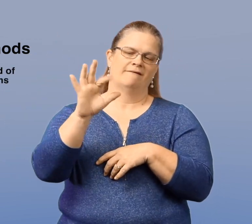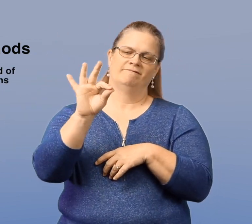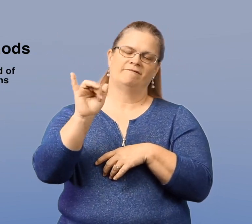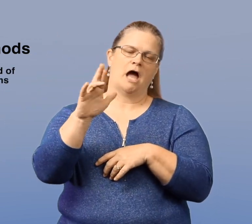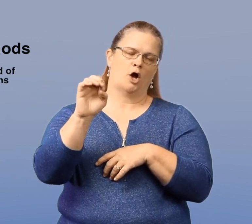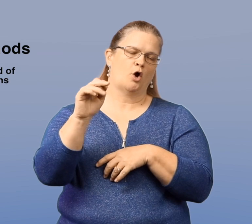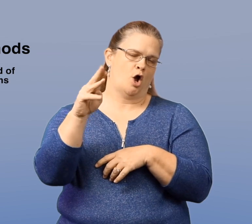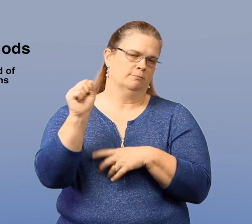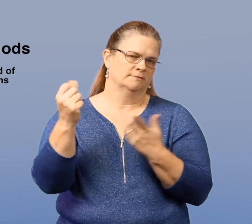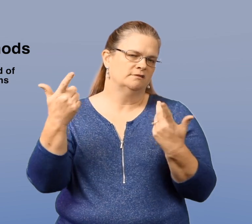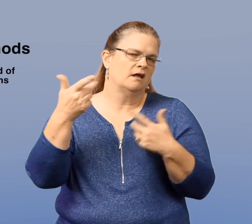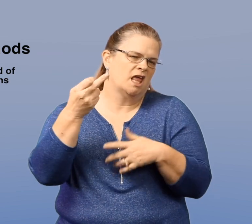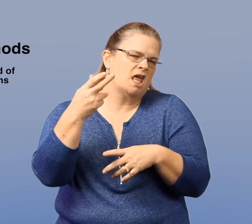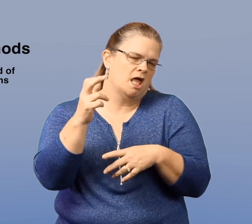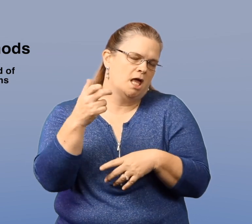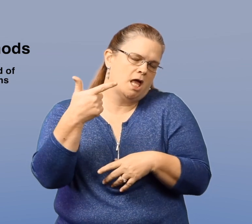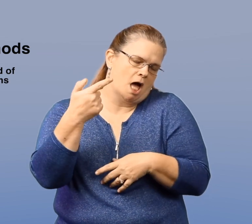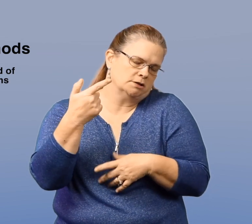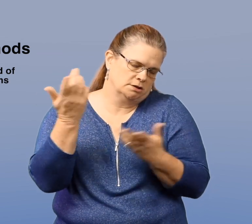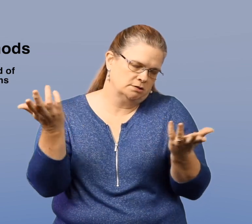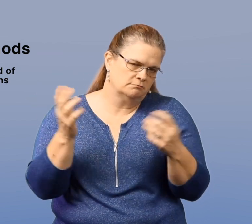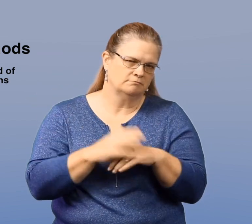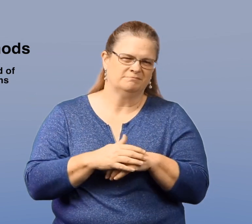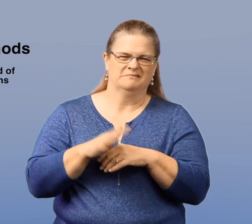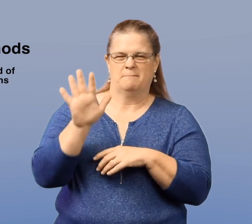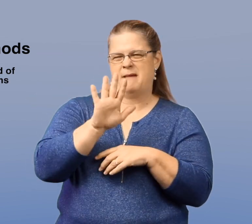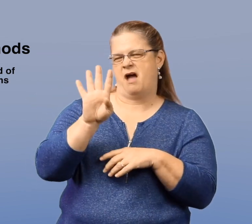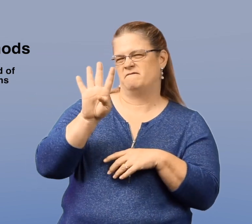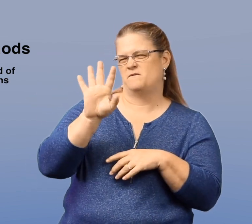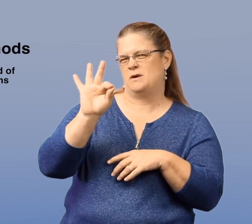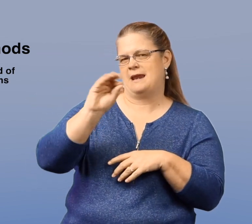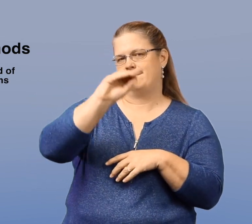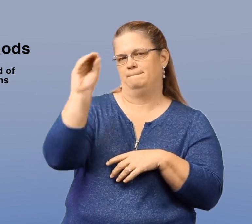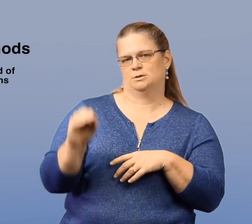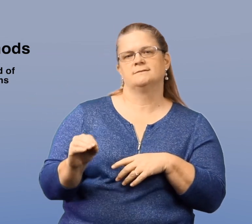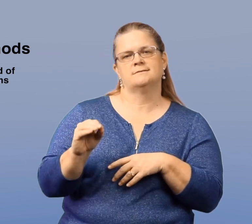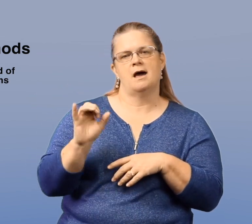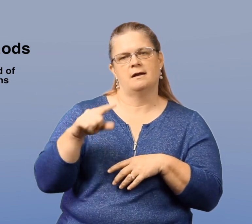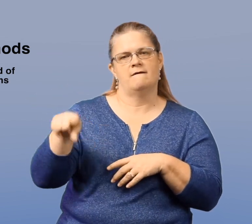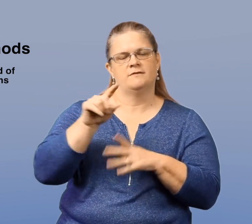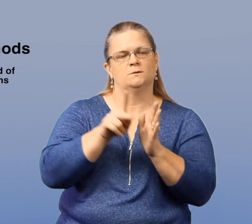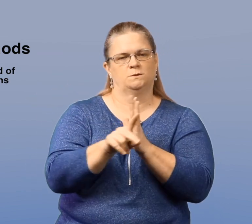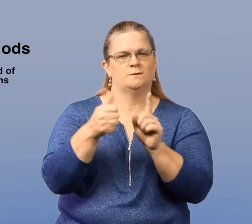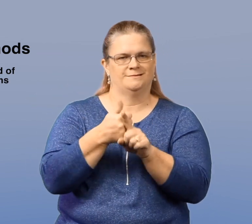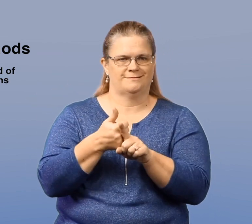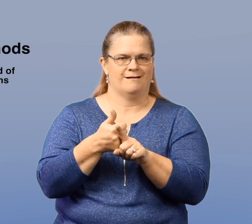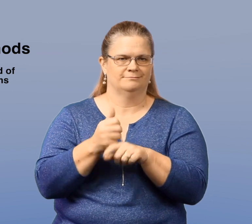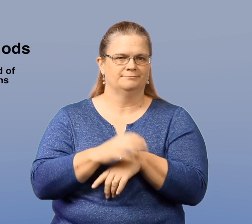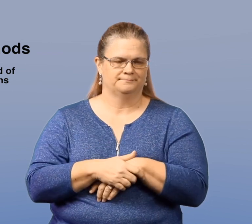was by firearm, or a gun, roughly 49% of suicides.